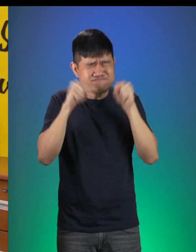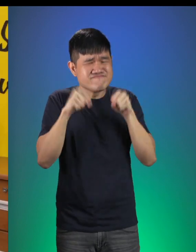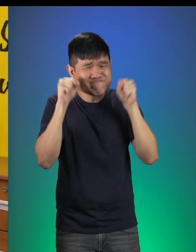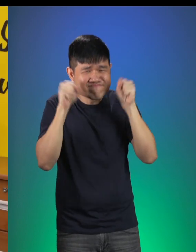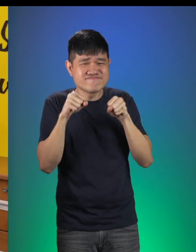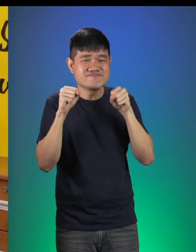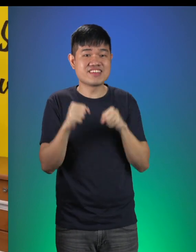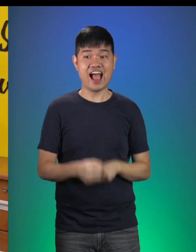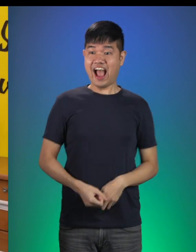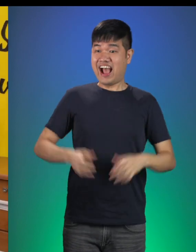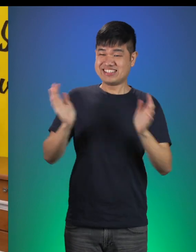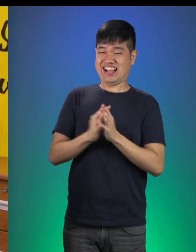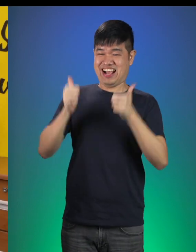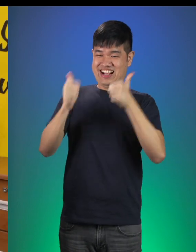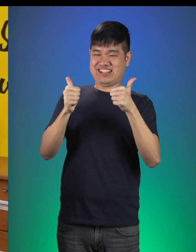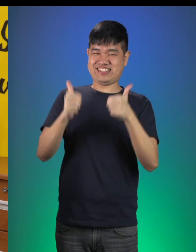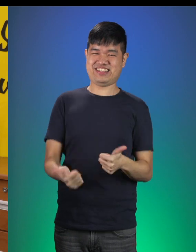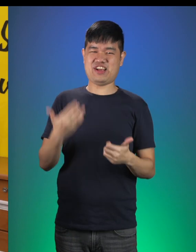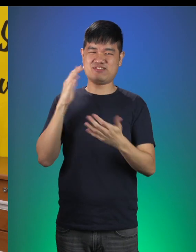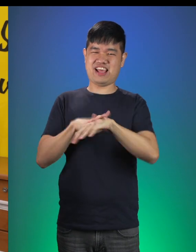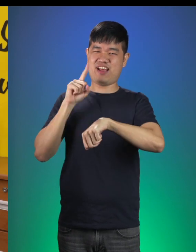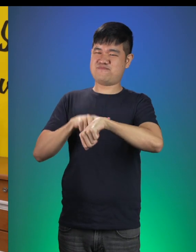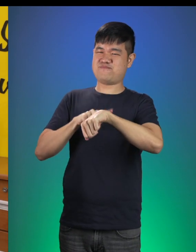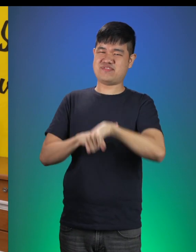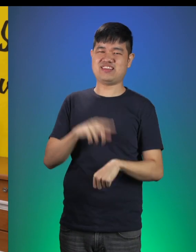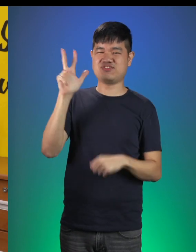Little Red: In the nick of time! The Three Little Pigs to my rescue!